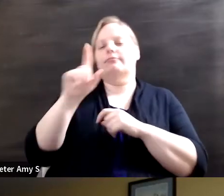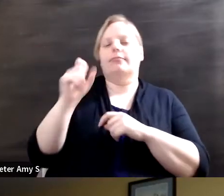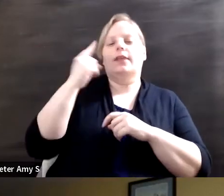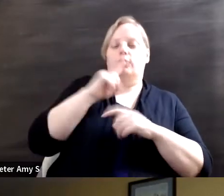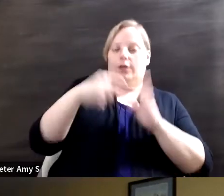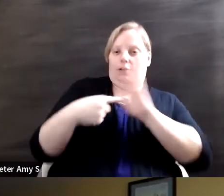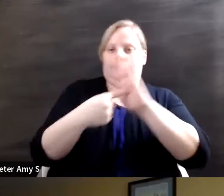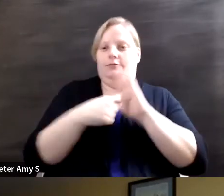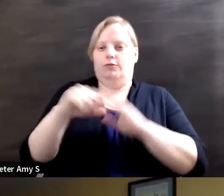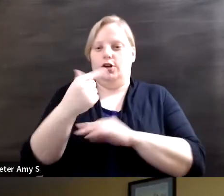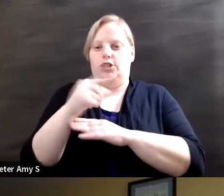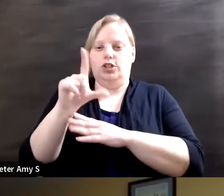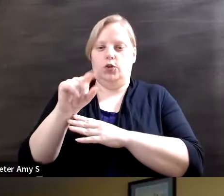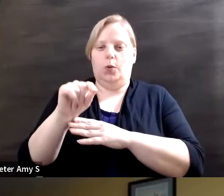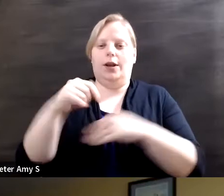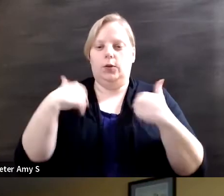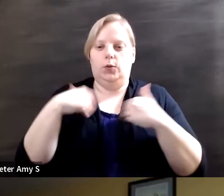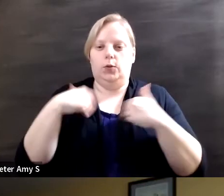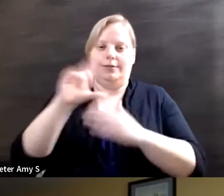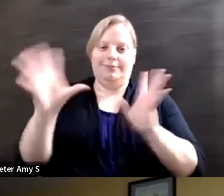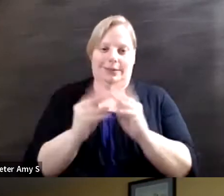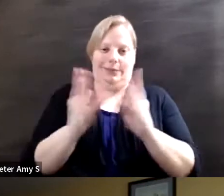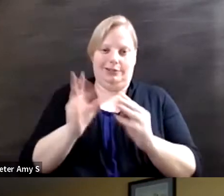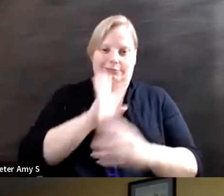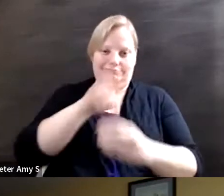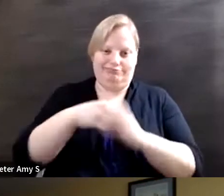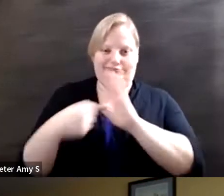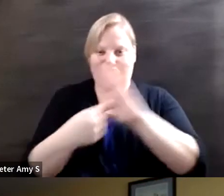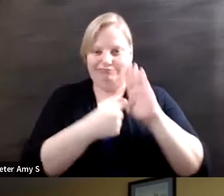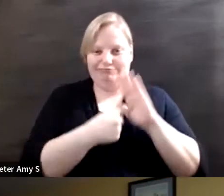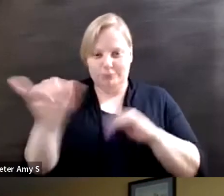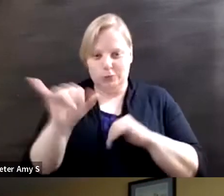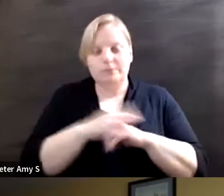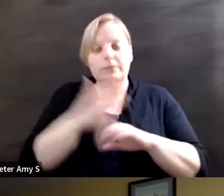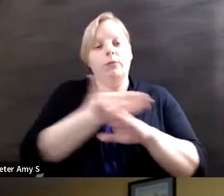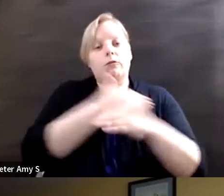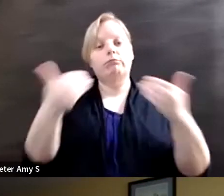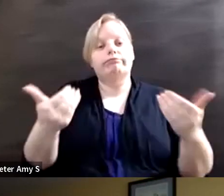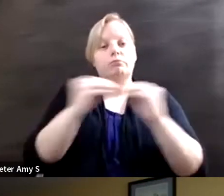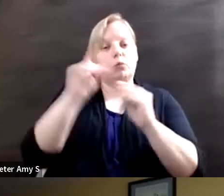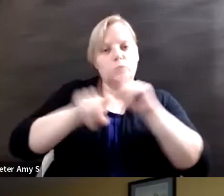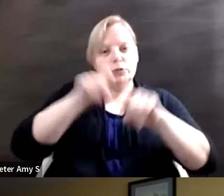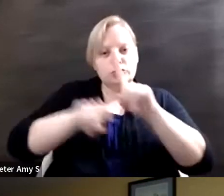Youth Summit. So before I get started on asking some more questions, I want to set a foundation